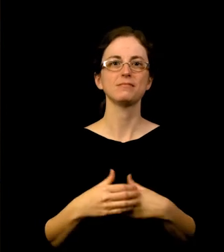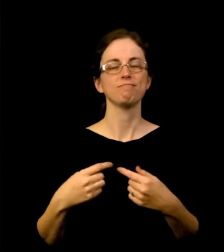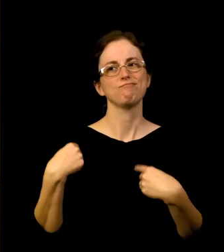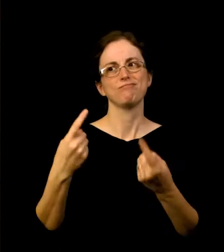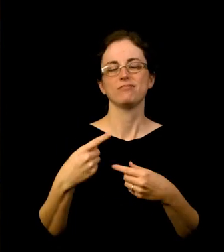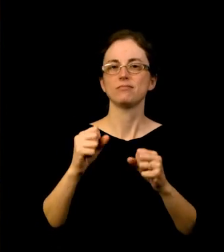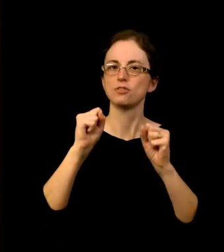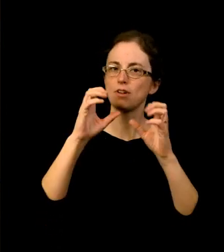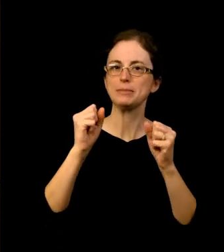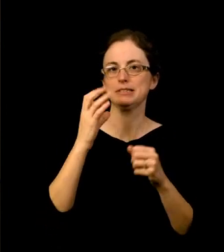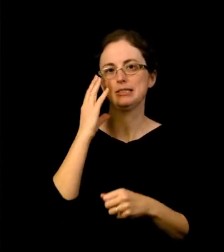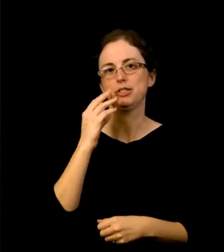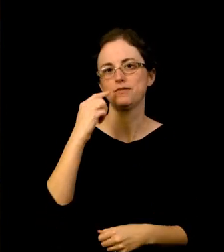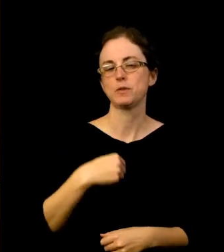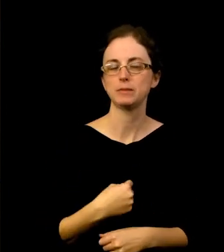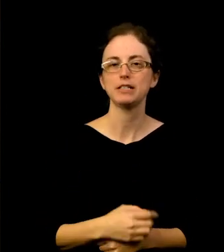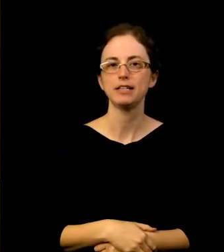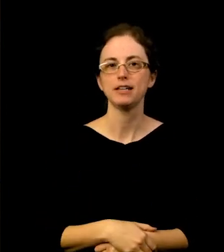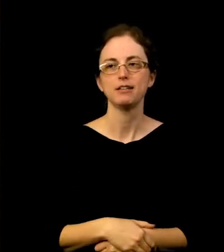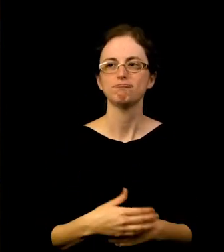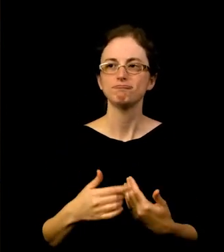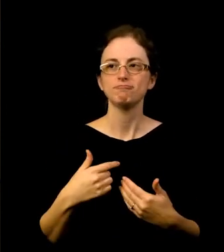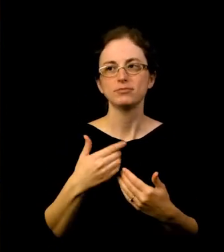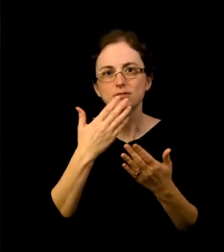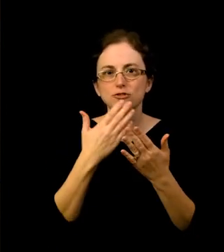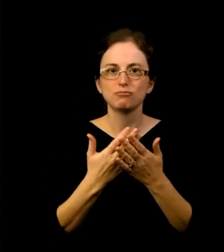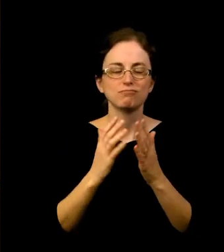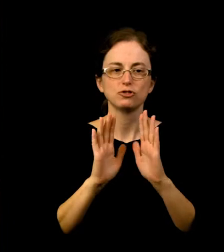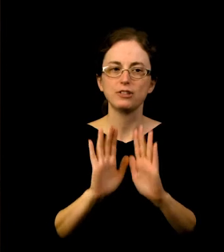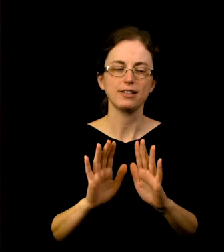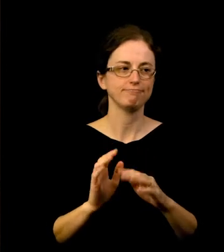having had this opportunity to continue to build relationships with artists,